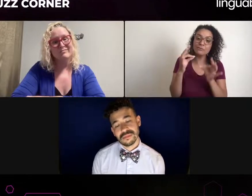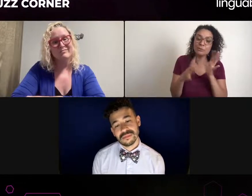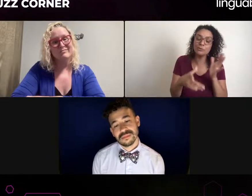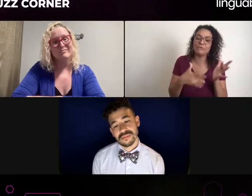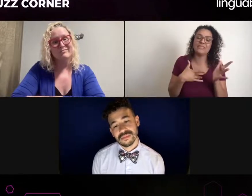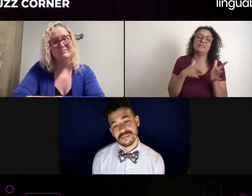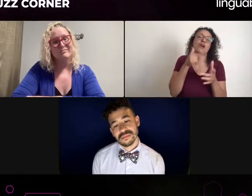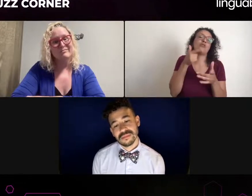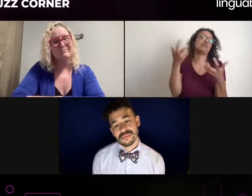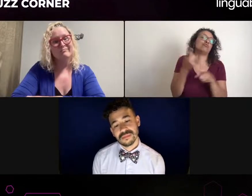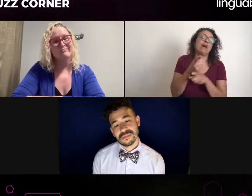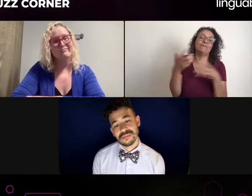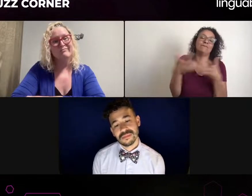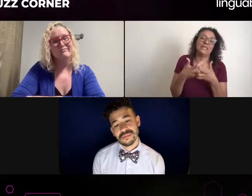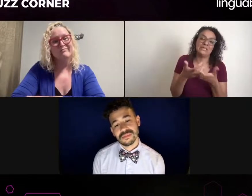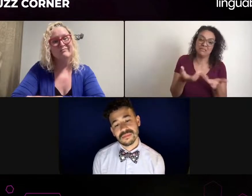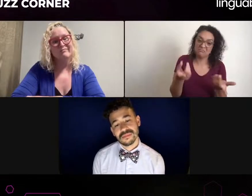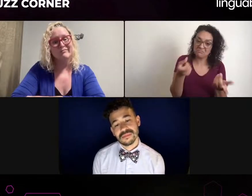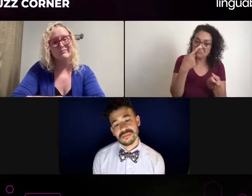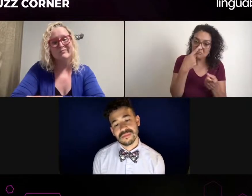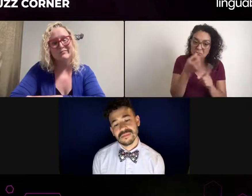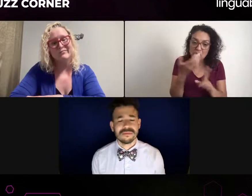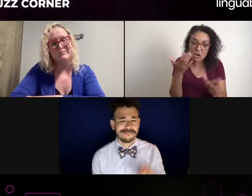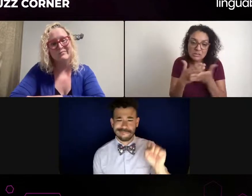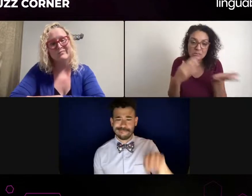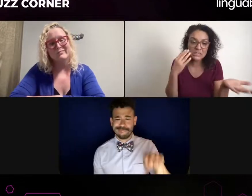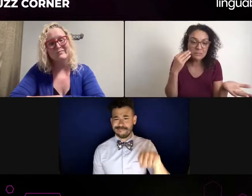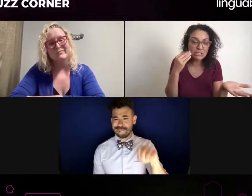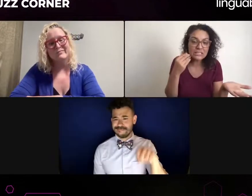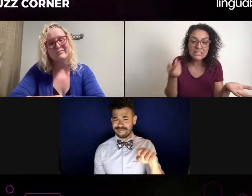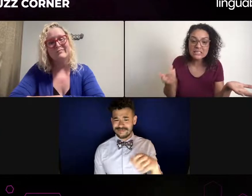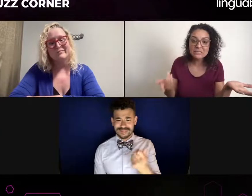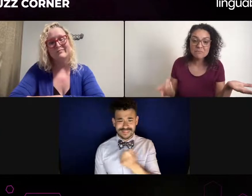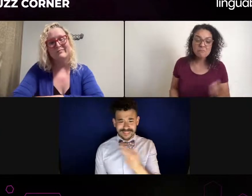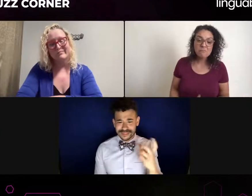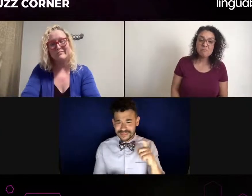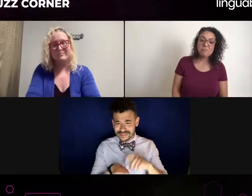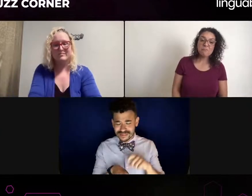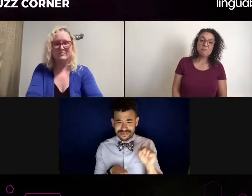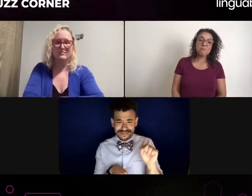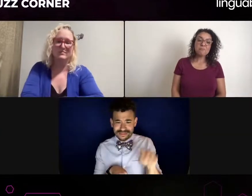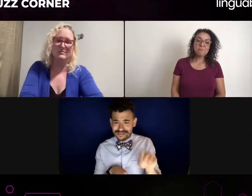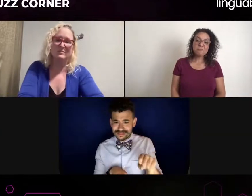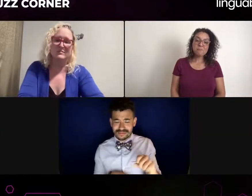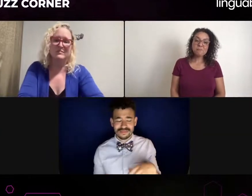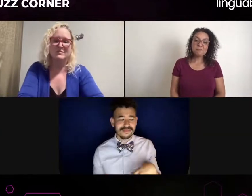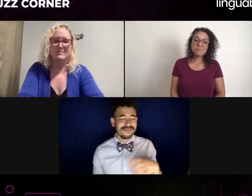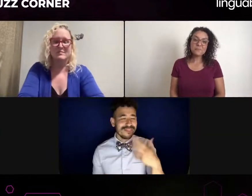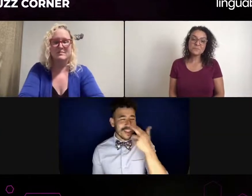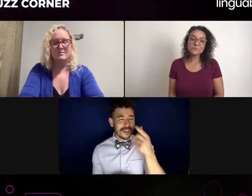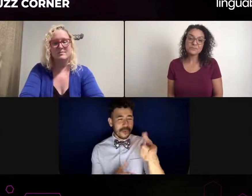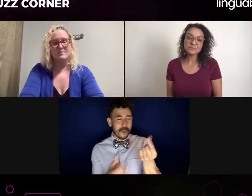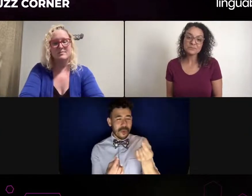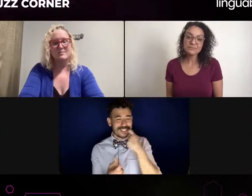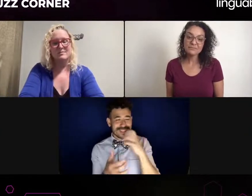not just as a deaf performer, but as a deaf person in general. And living in a hearing world, often we have to be our own self advocates.